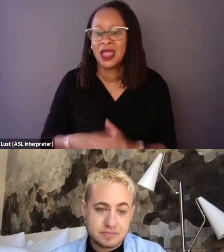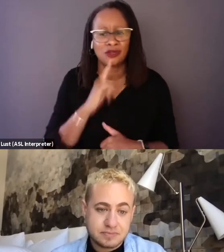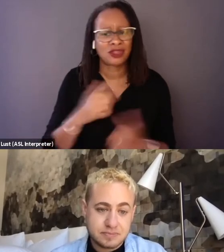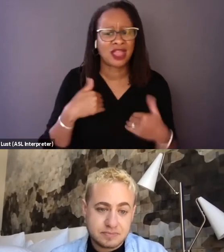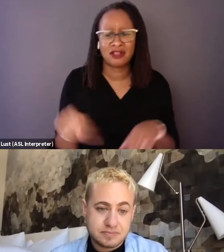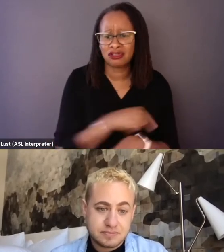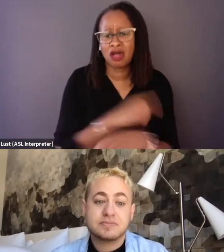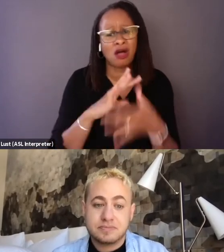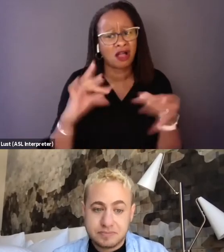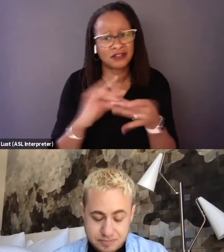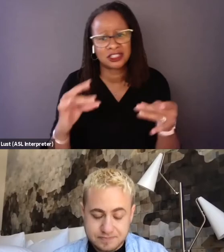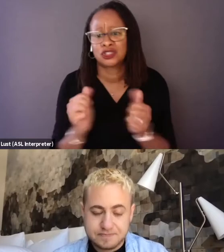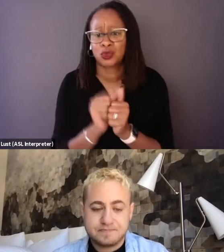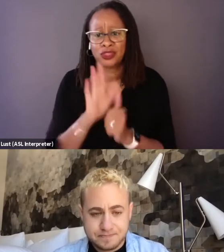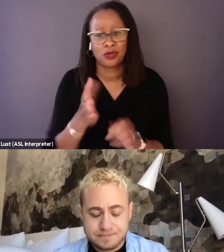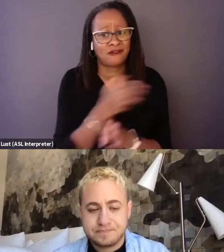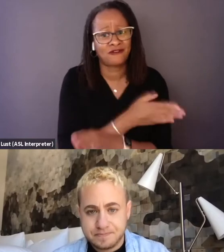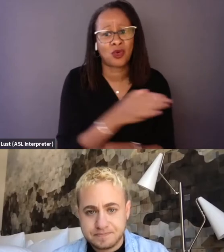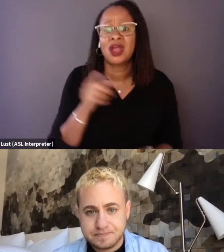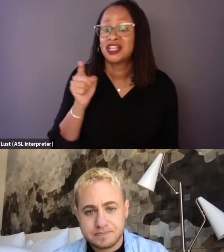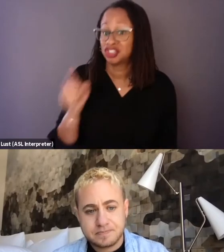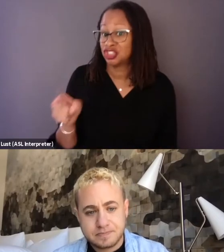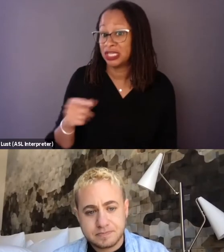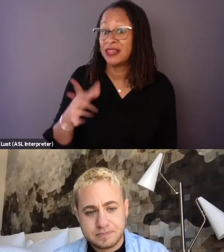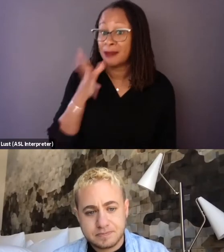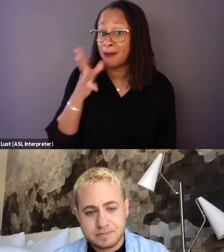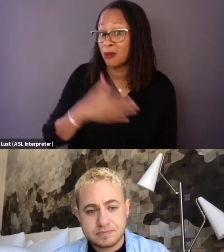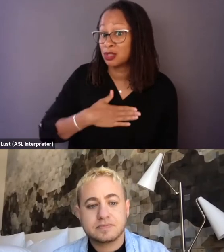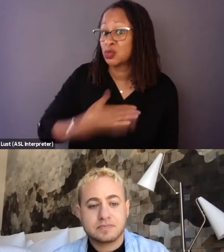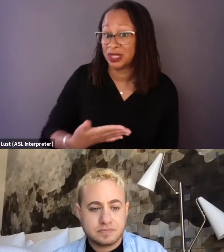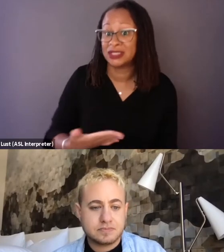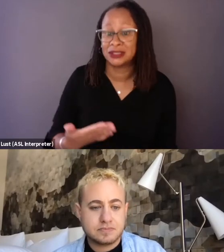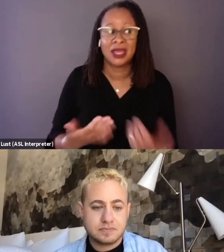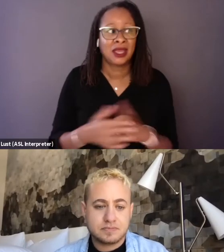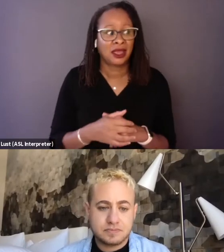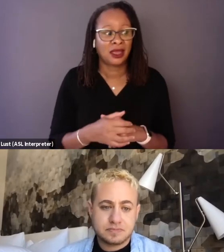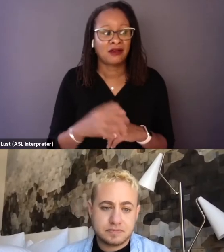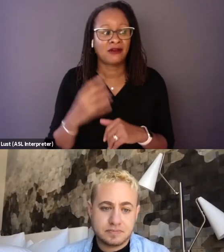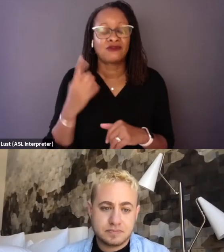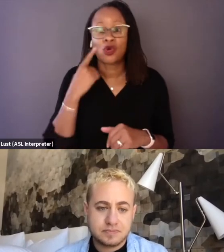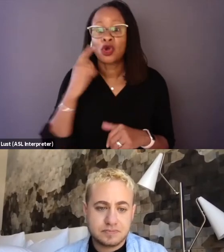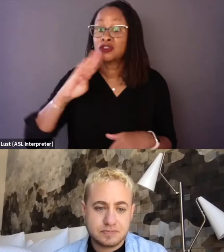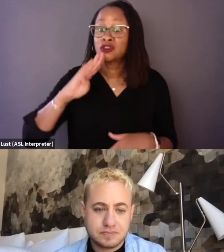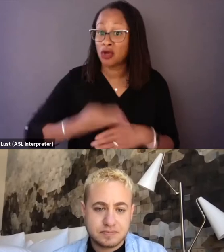with Ngozi before she gave her blessings for Andraya to be part of the film.